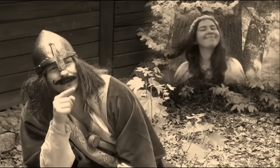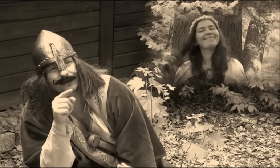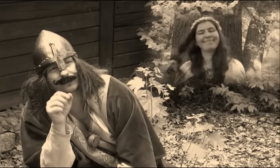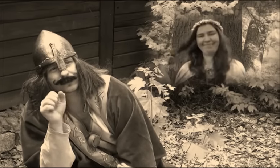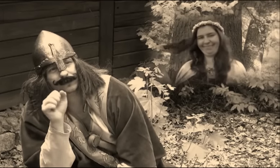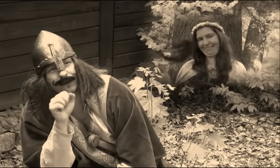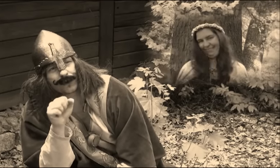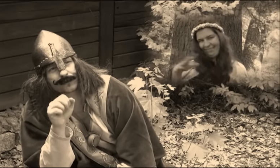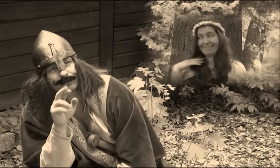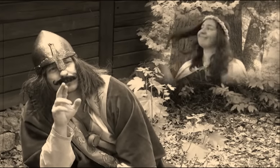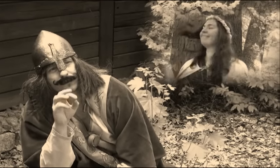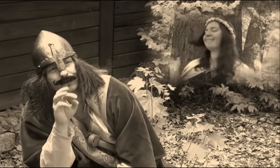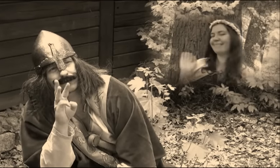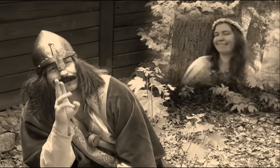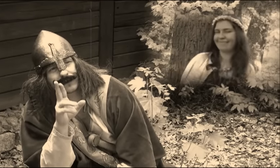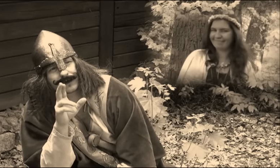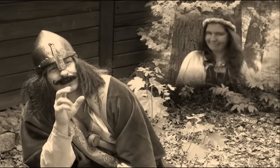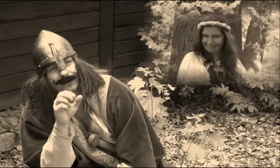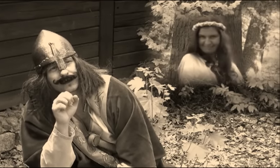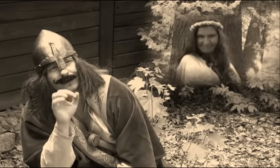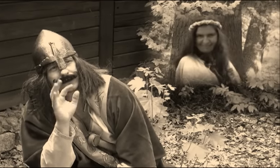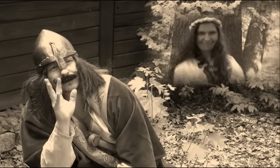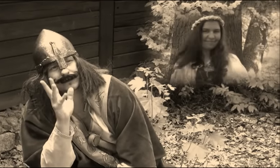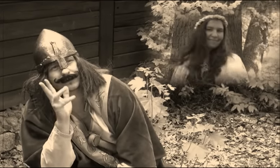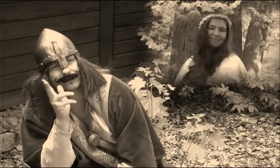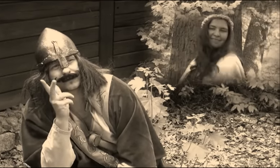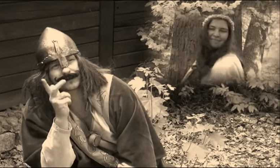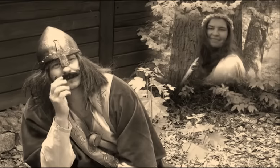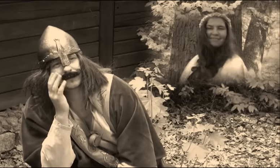Dąbrówka – lovely